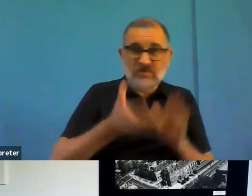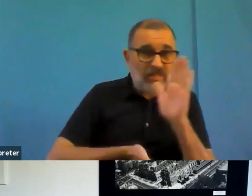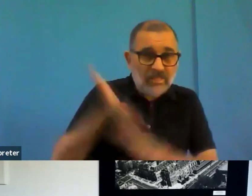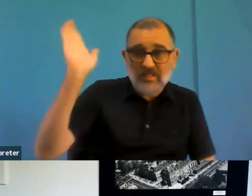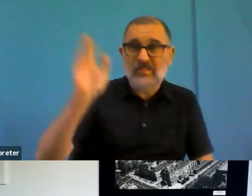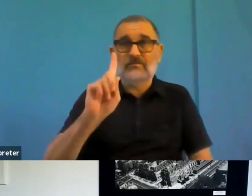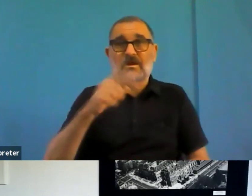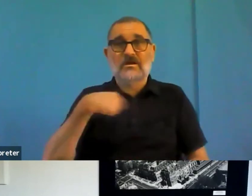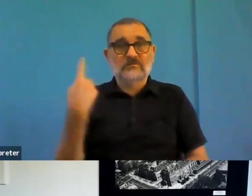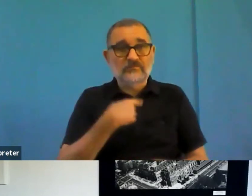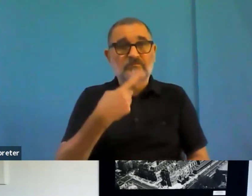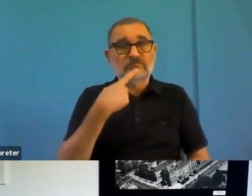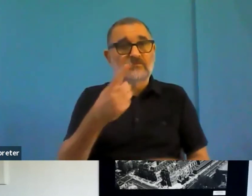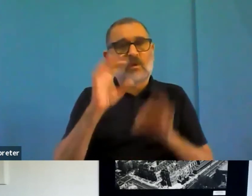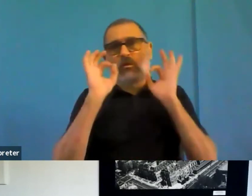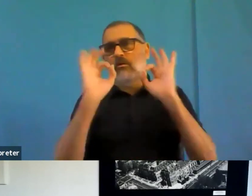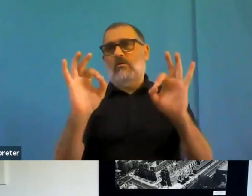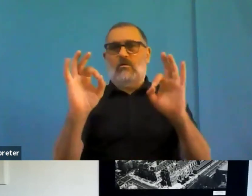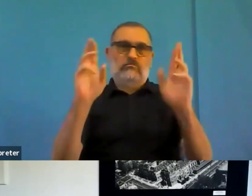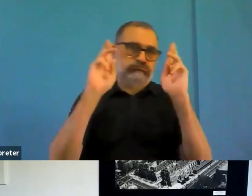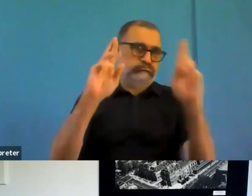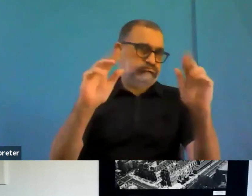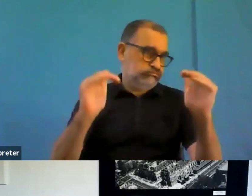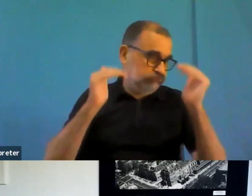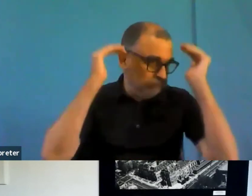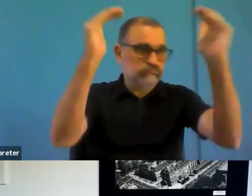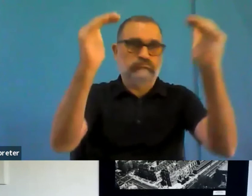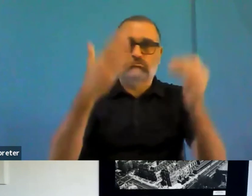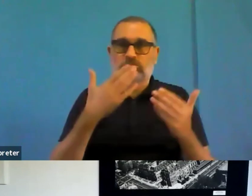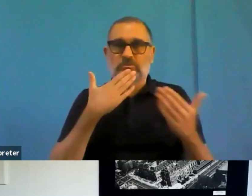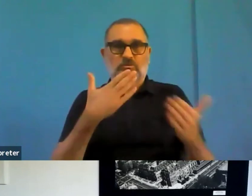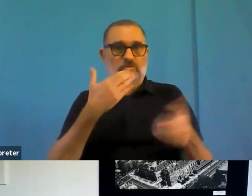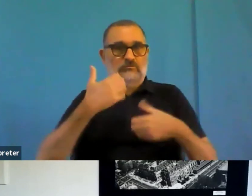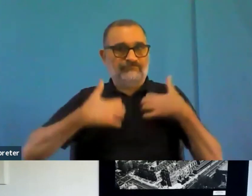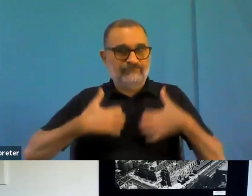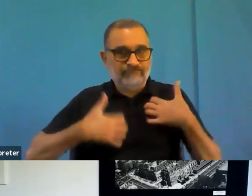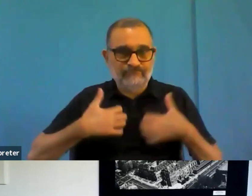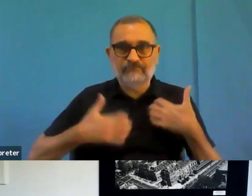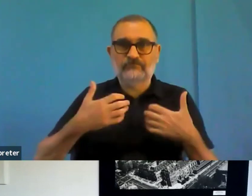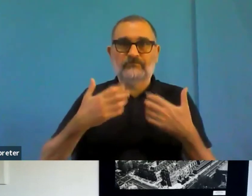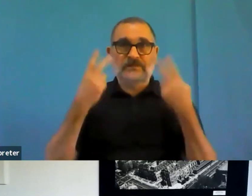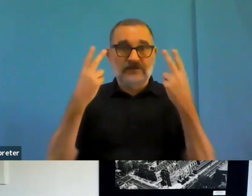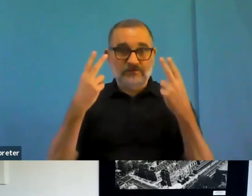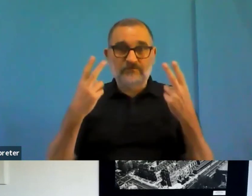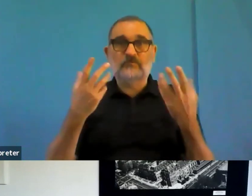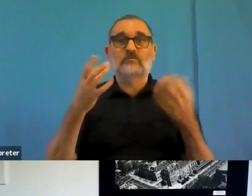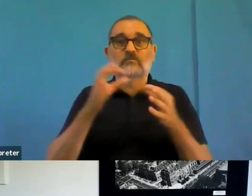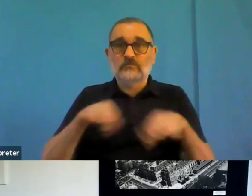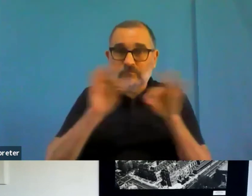to see how, although, you know, this directive was adopted back in 2016. We're really coming Though to sort of the crunch time of how is